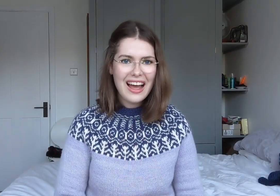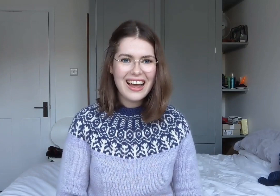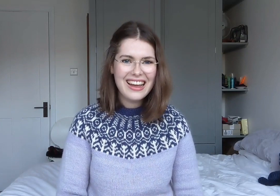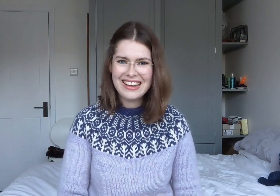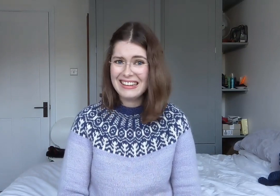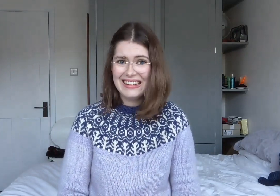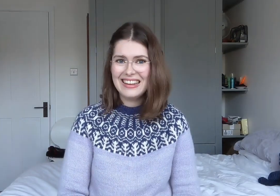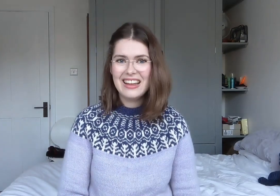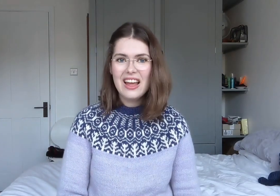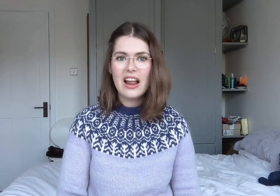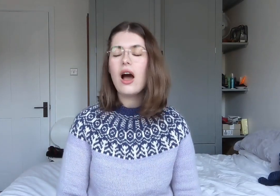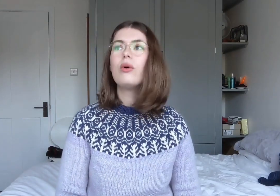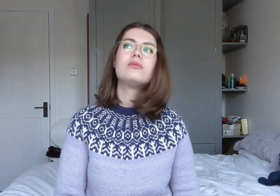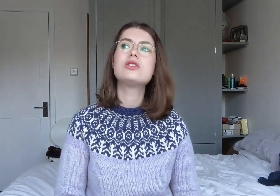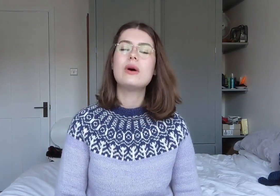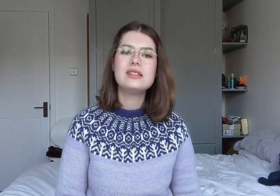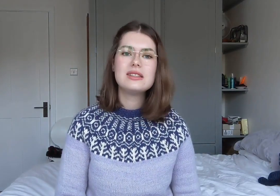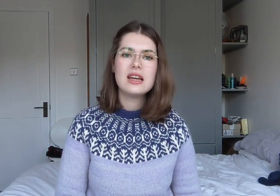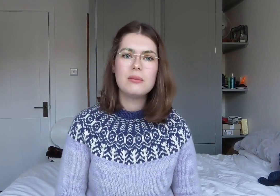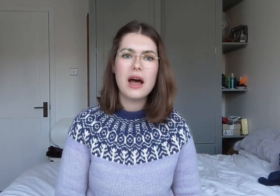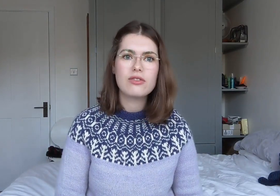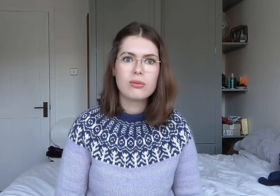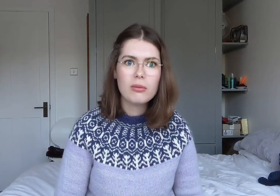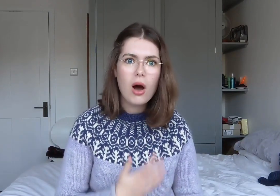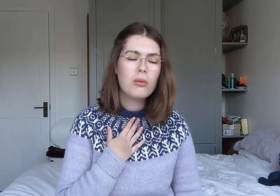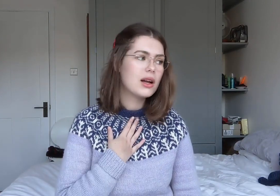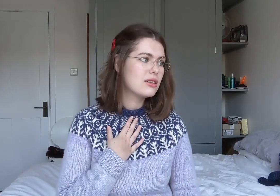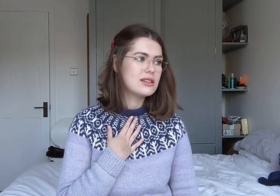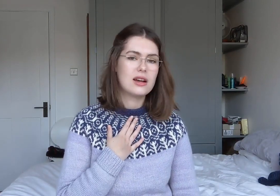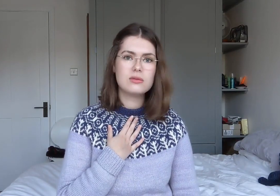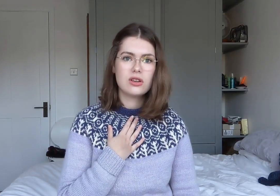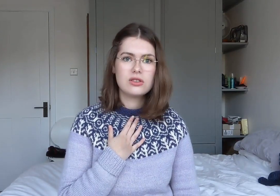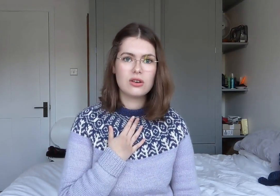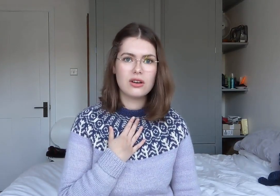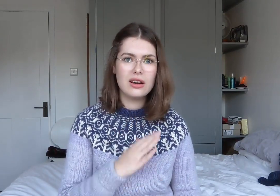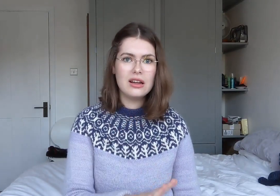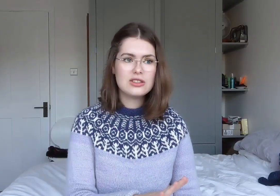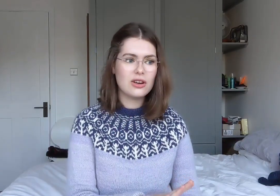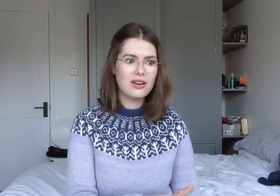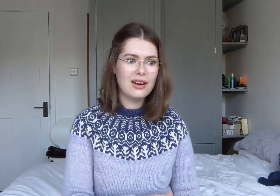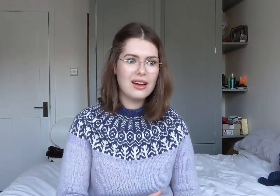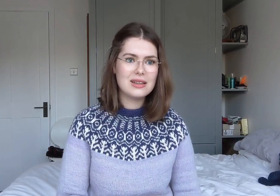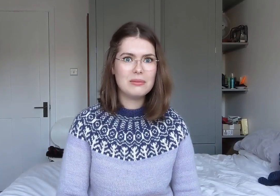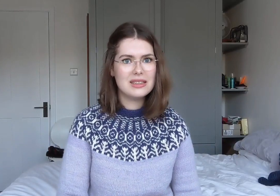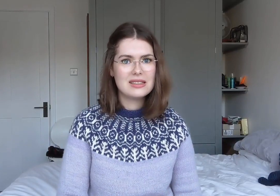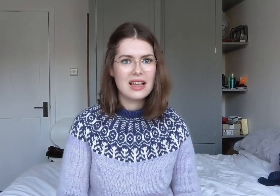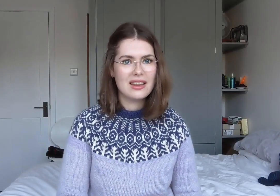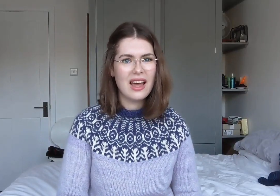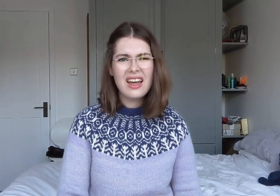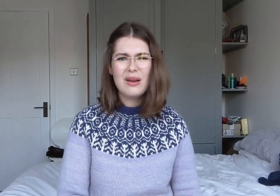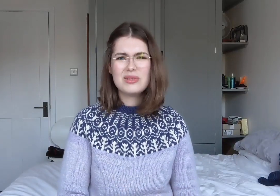Like 'Oh, I'm just waiting to hear back from them' 'Oh, I'm sorry, sorry' 'I didn't mean to say that.'